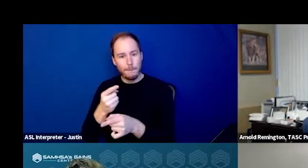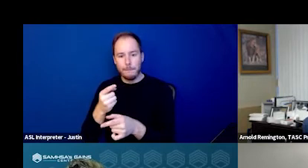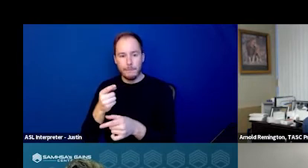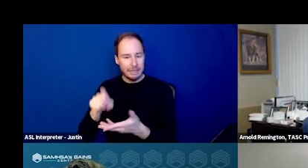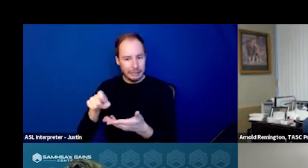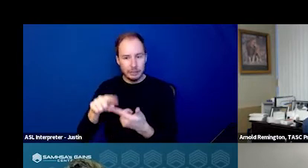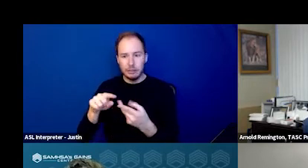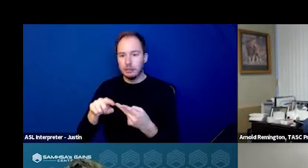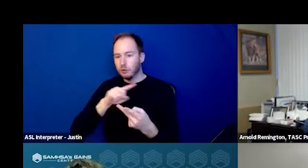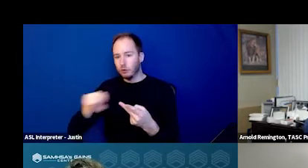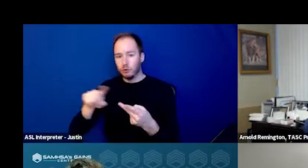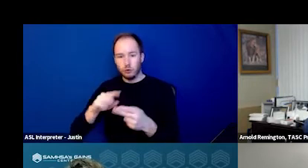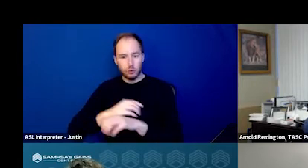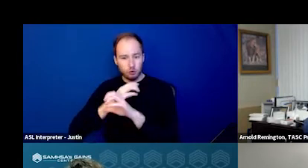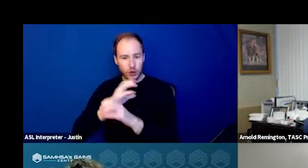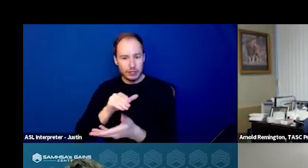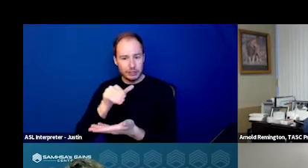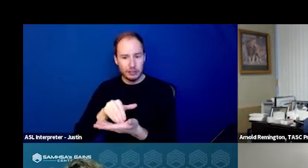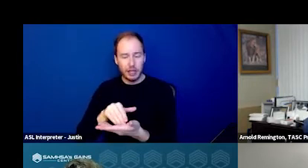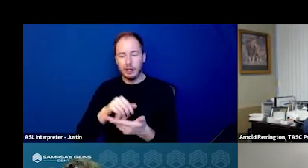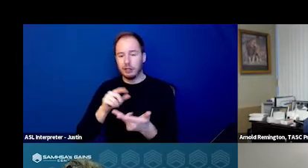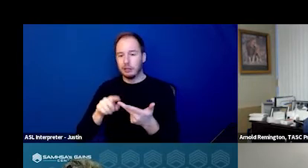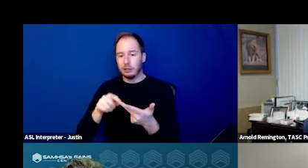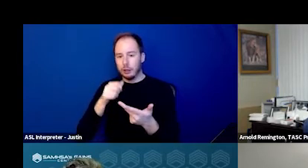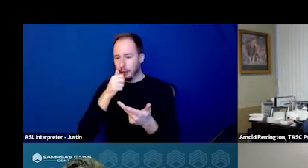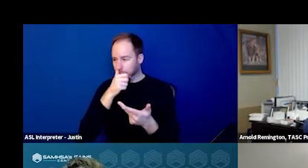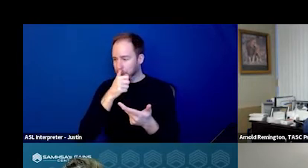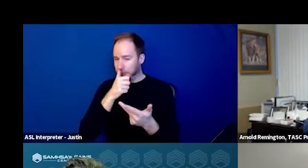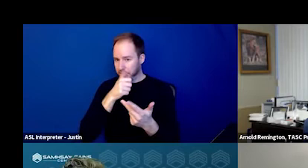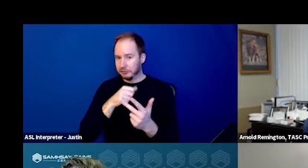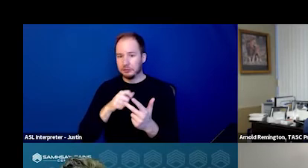very rapidly and even help do a brief assessment.